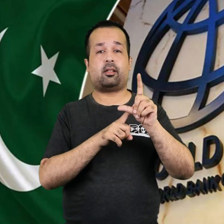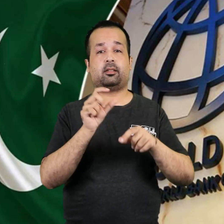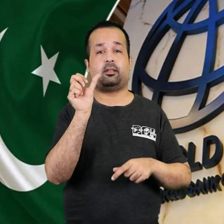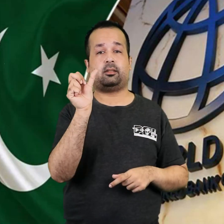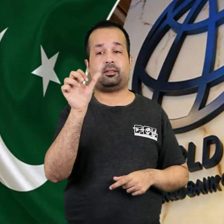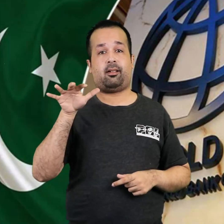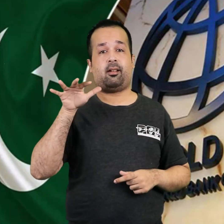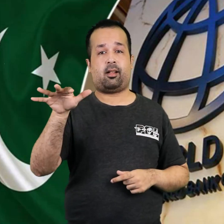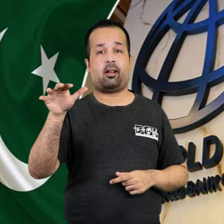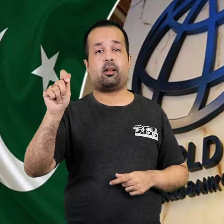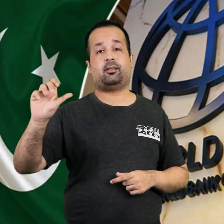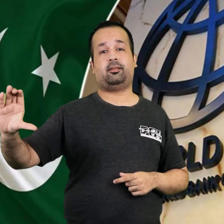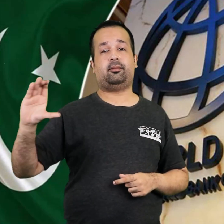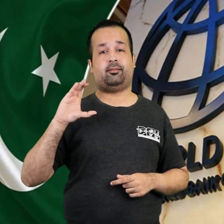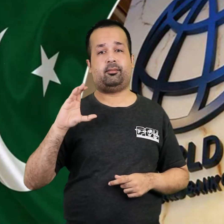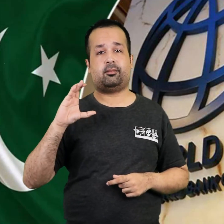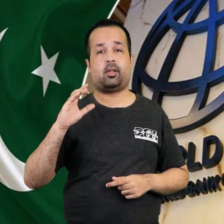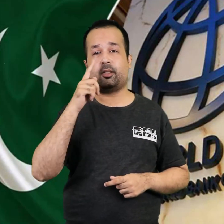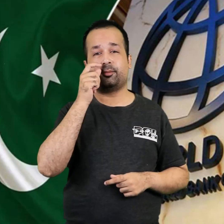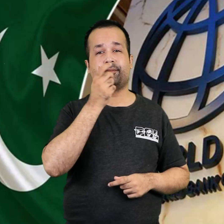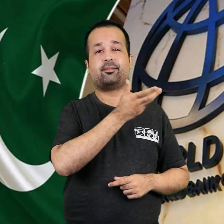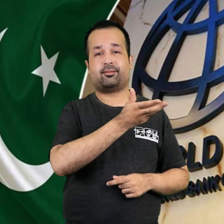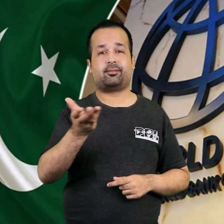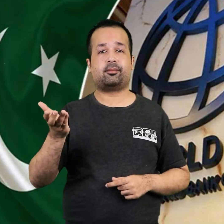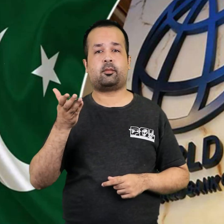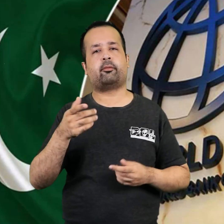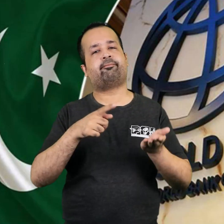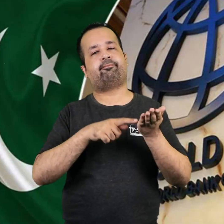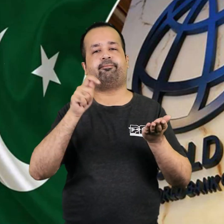People with a yearly income of six lakh rupees should also be taxed